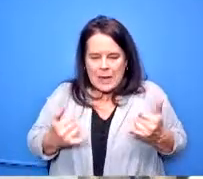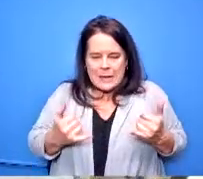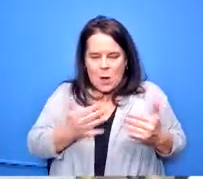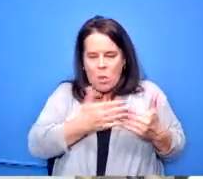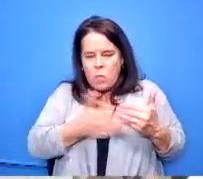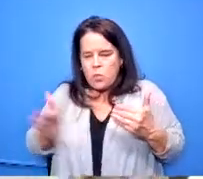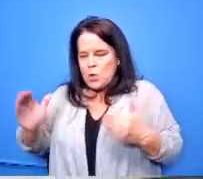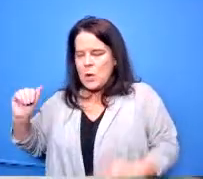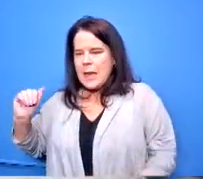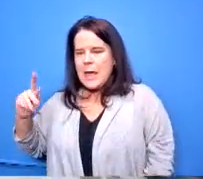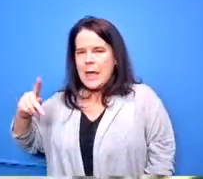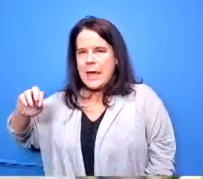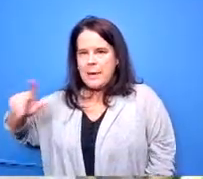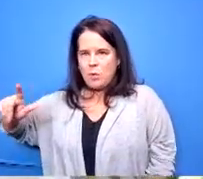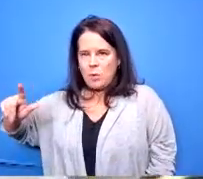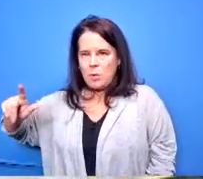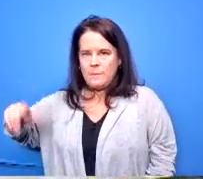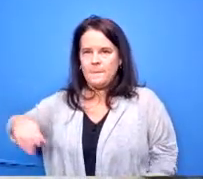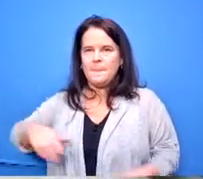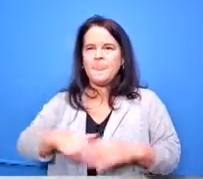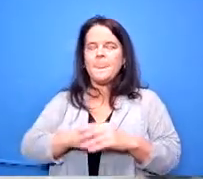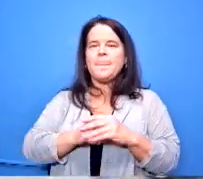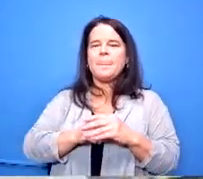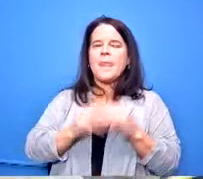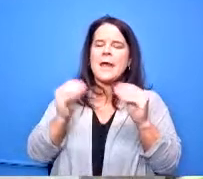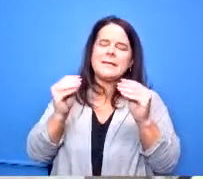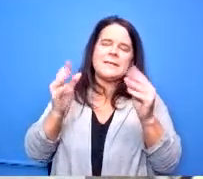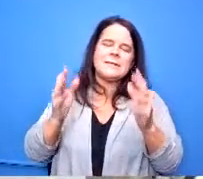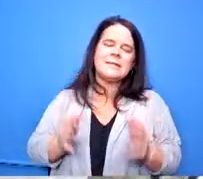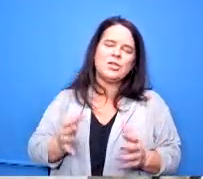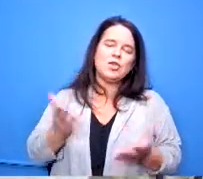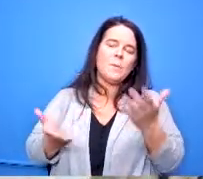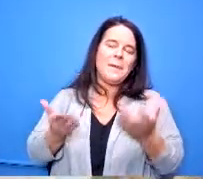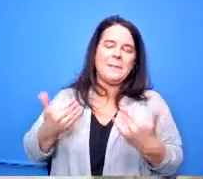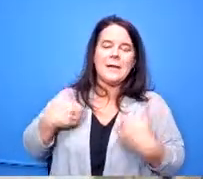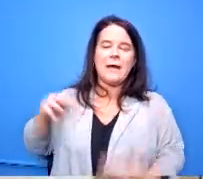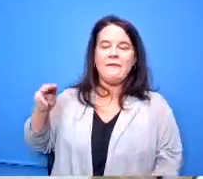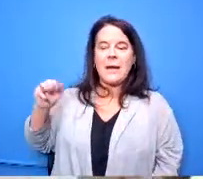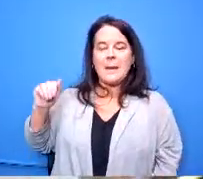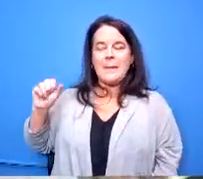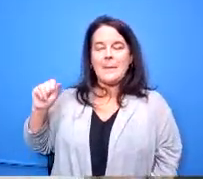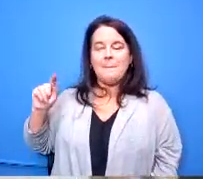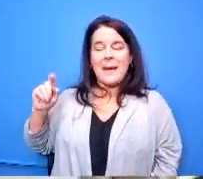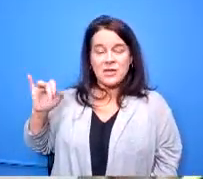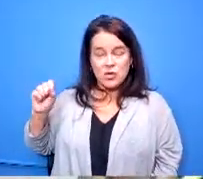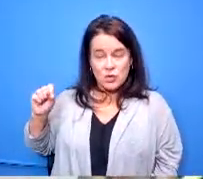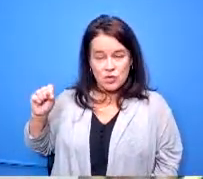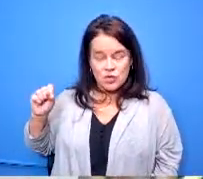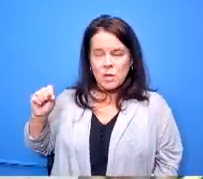and a teacher that may have the master's degree we go to them and say would you be willing to